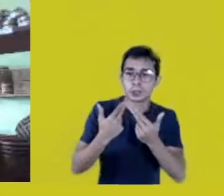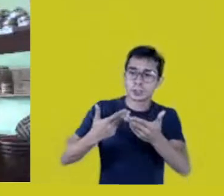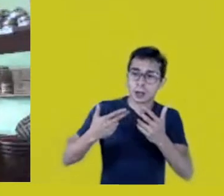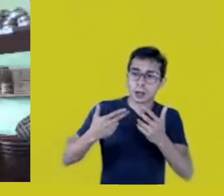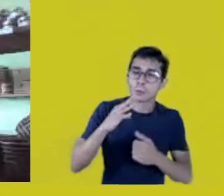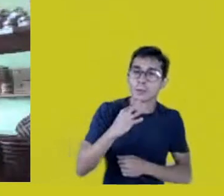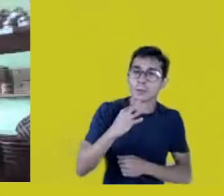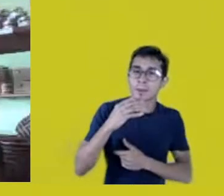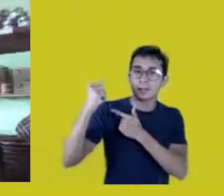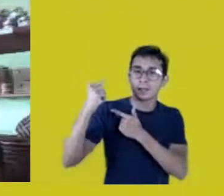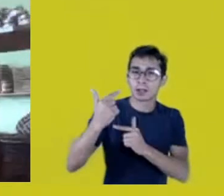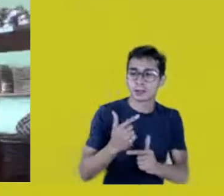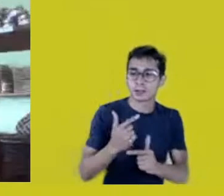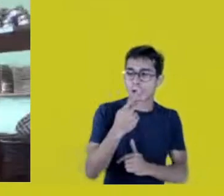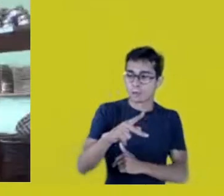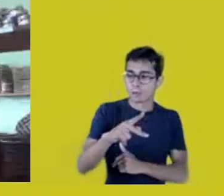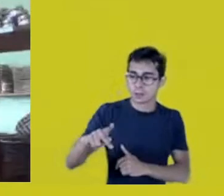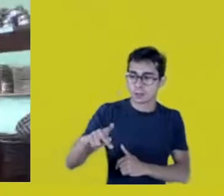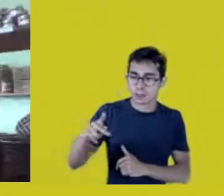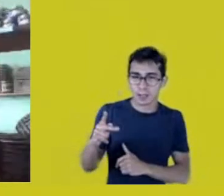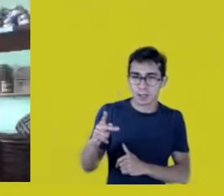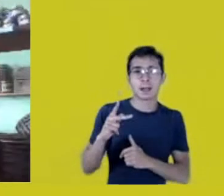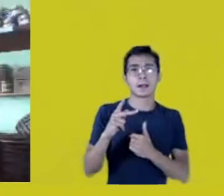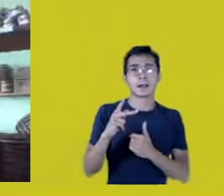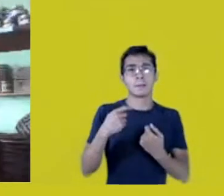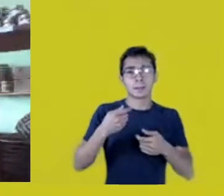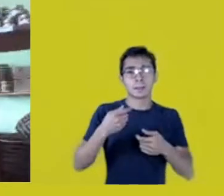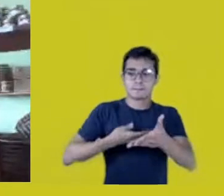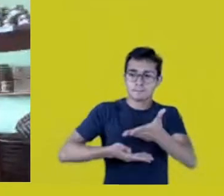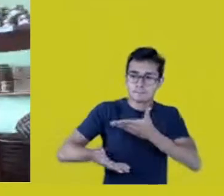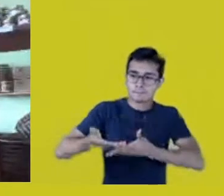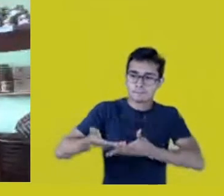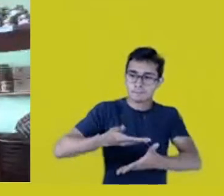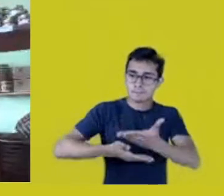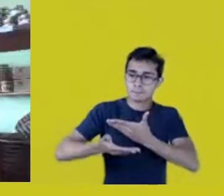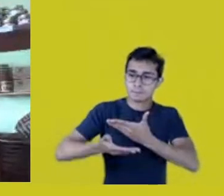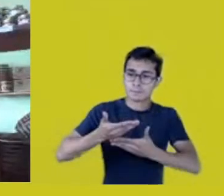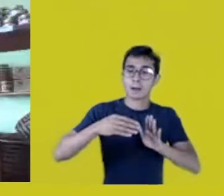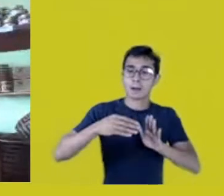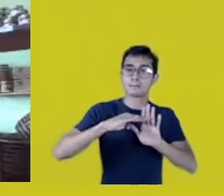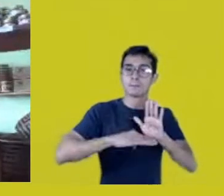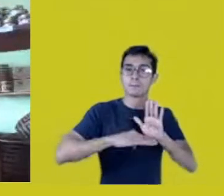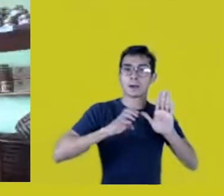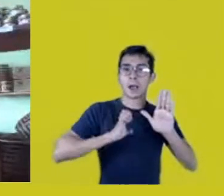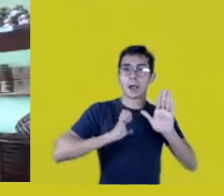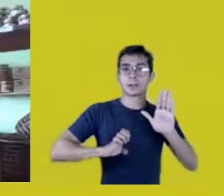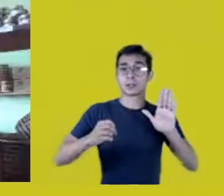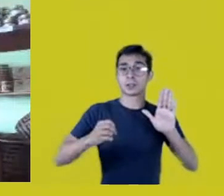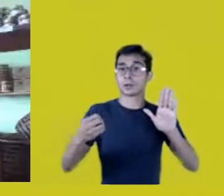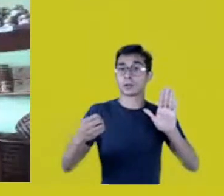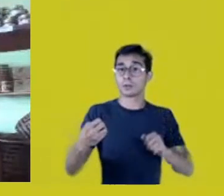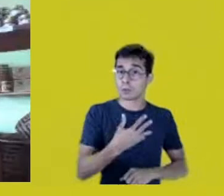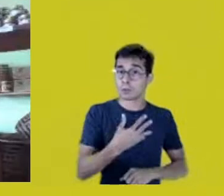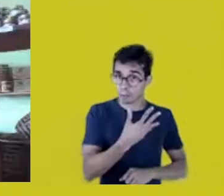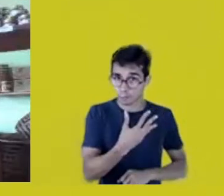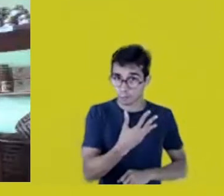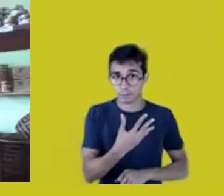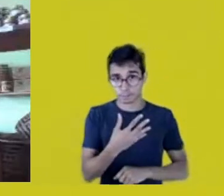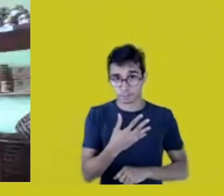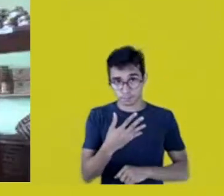be them river dwellers, Quilombolas, etc., or the traditional popular culture itself.